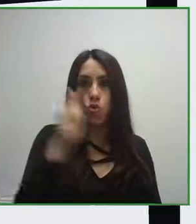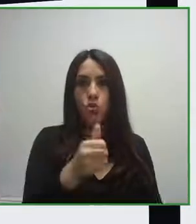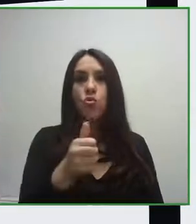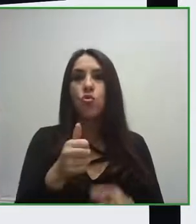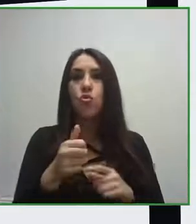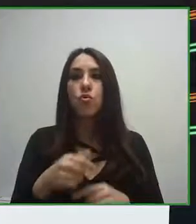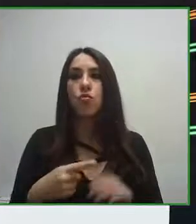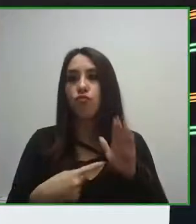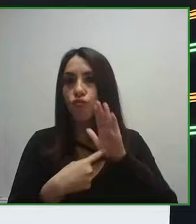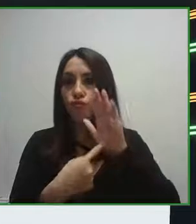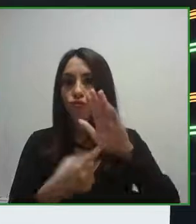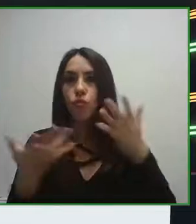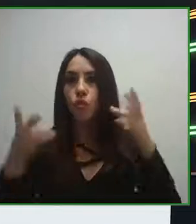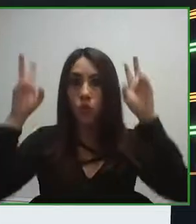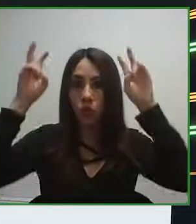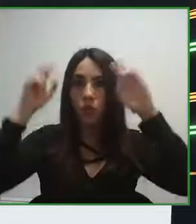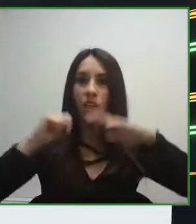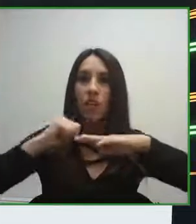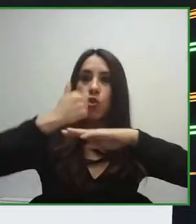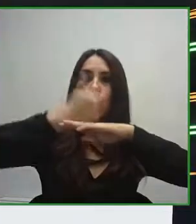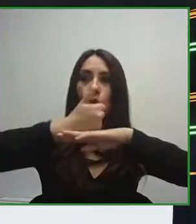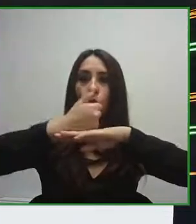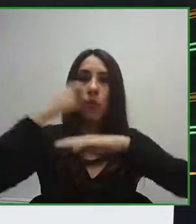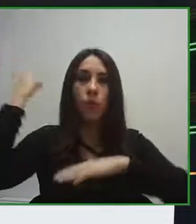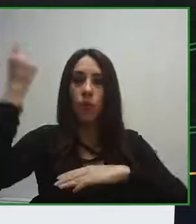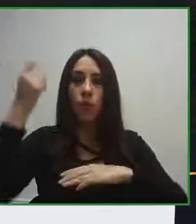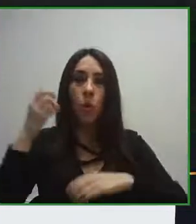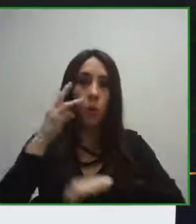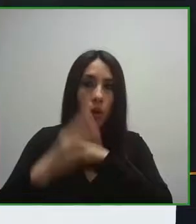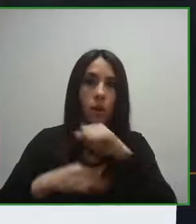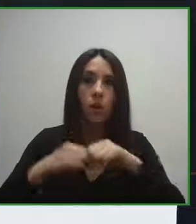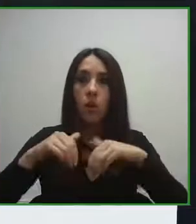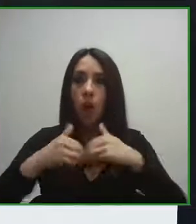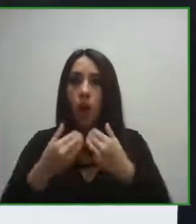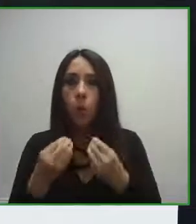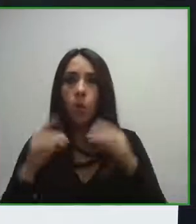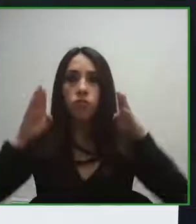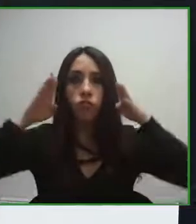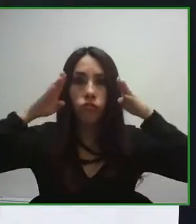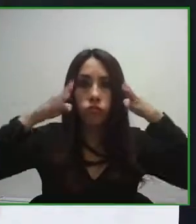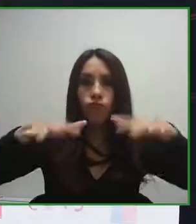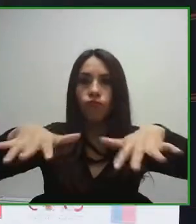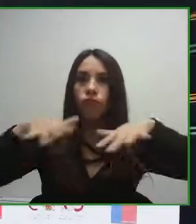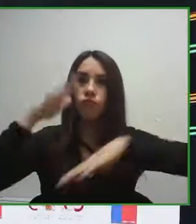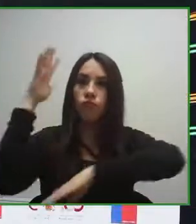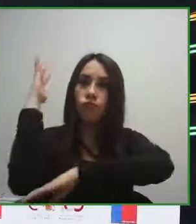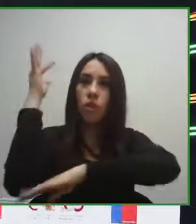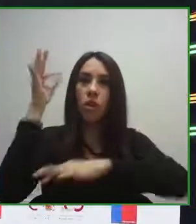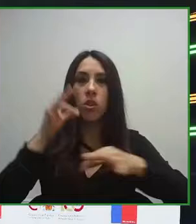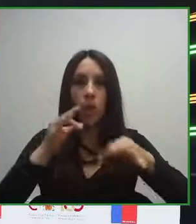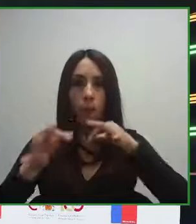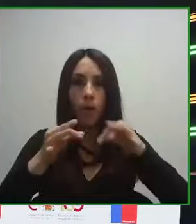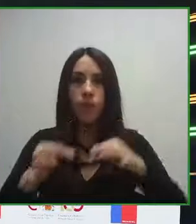an initiative that looks to promote inclusion at the managerial level throughout the world.